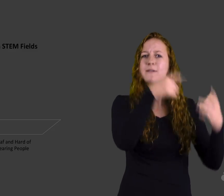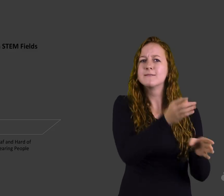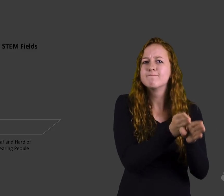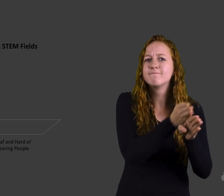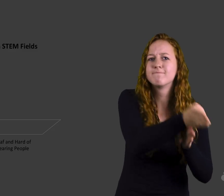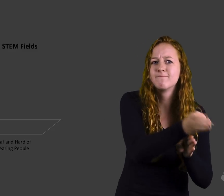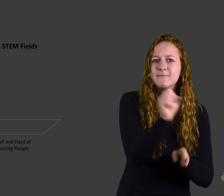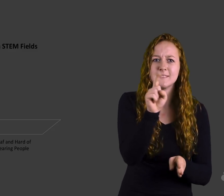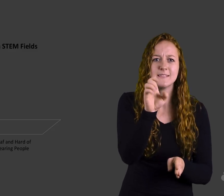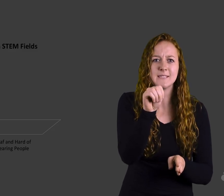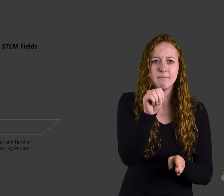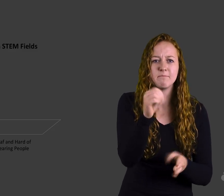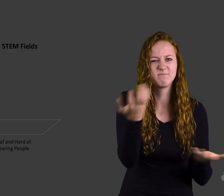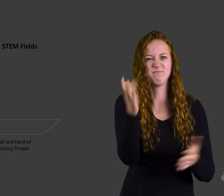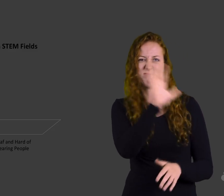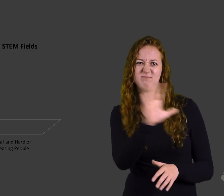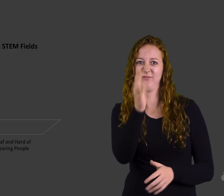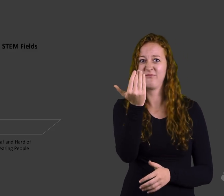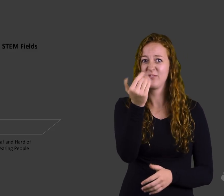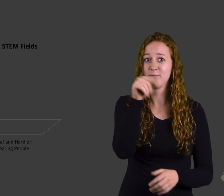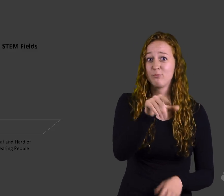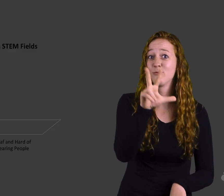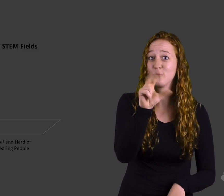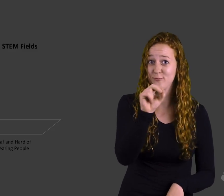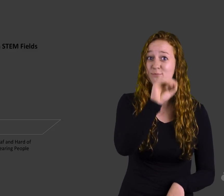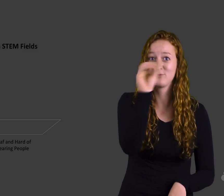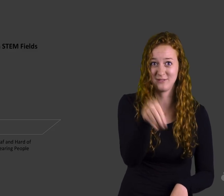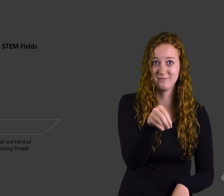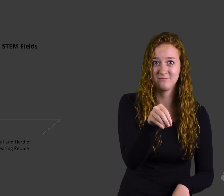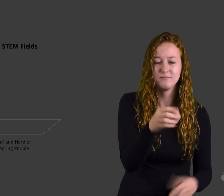15.30% rate of employment in the STEM field,